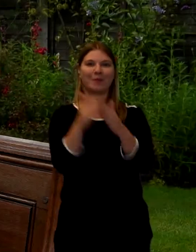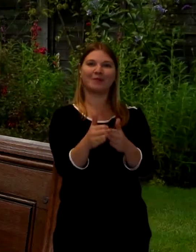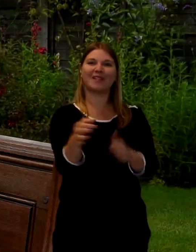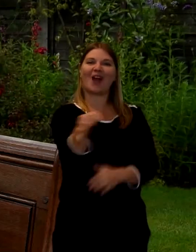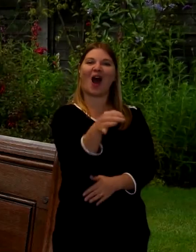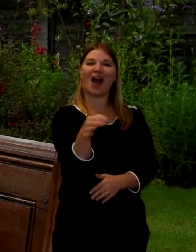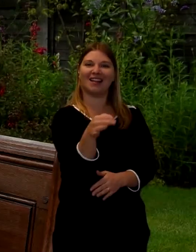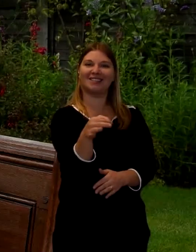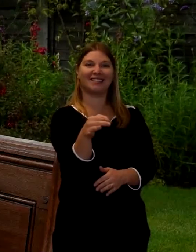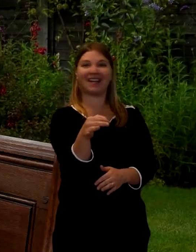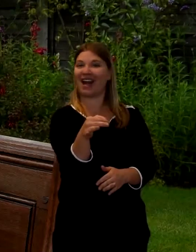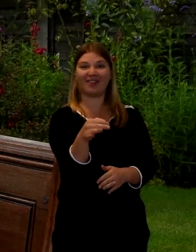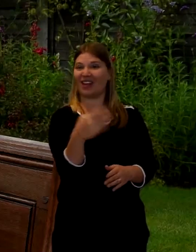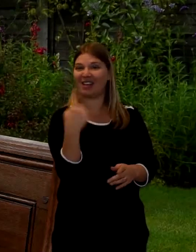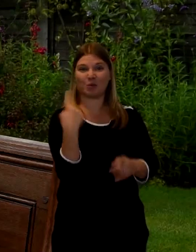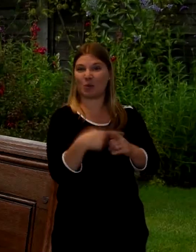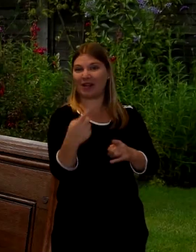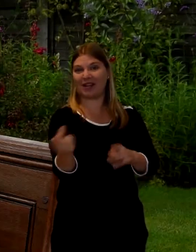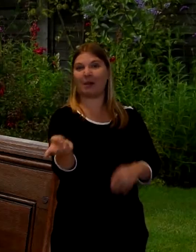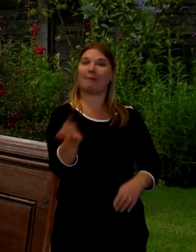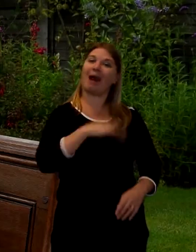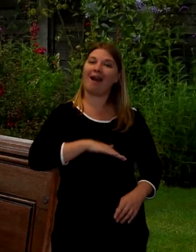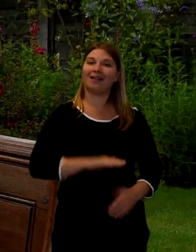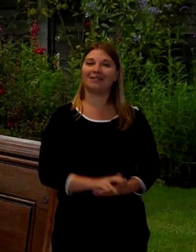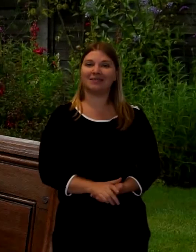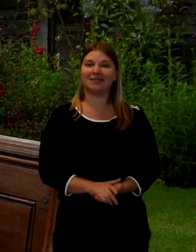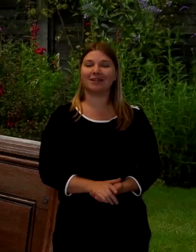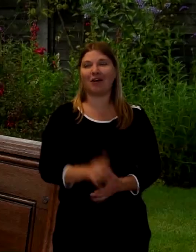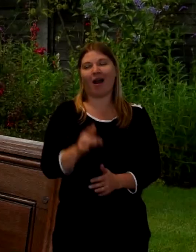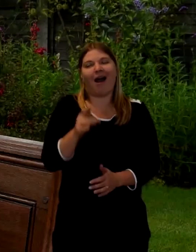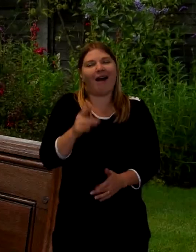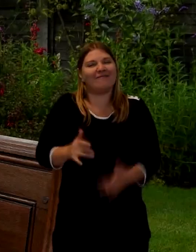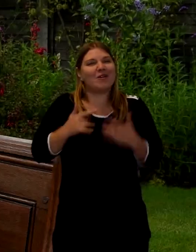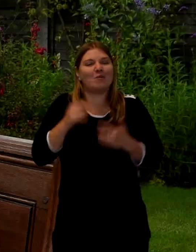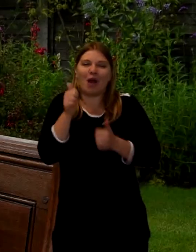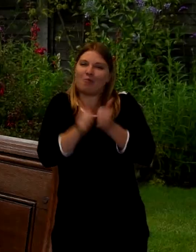touched land and came back but my father my brother would have been laughing his socks